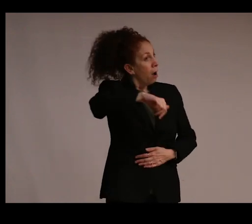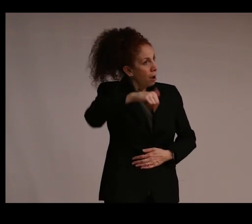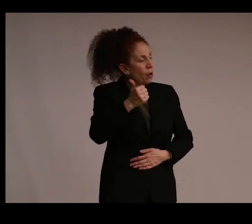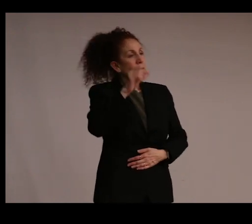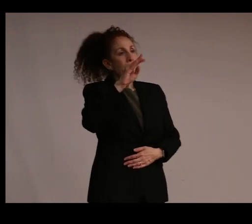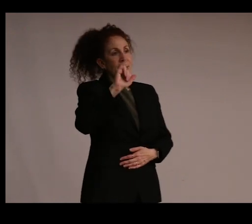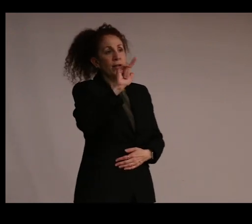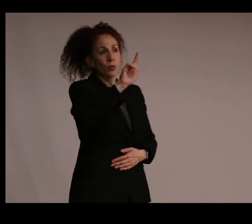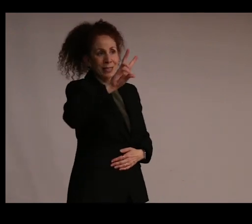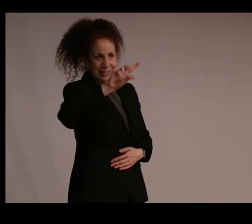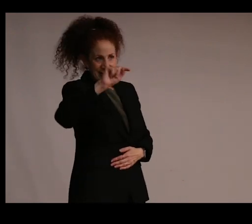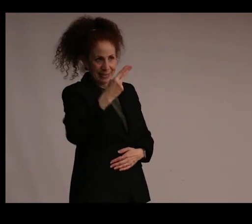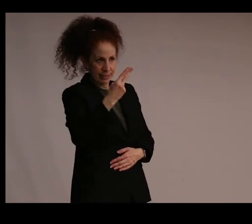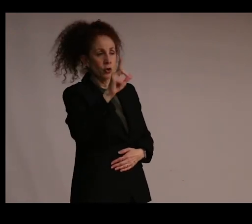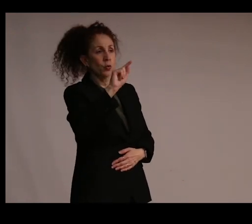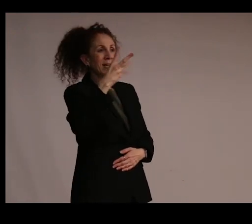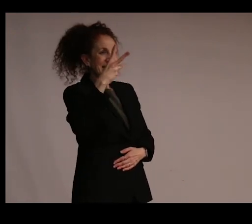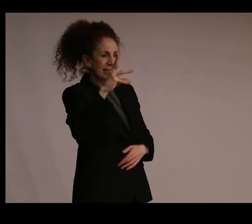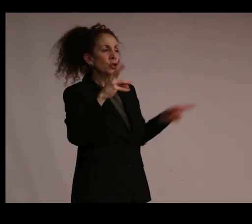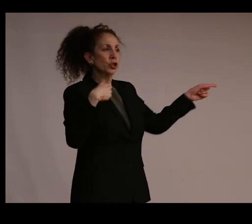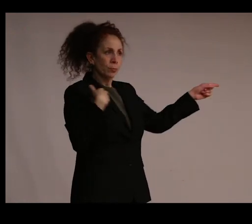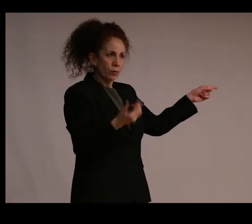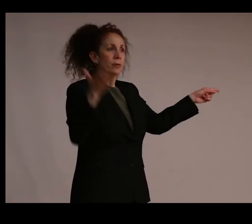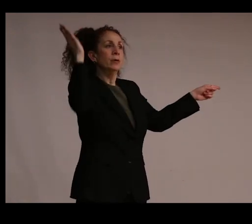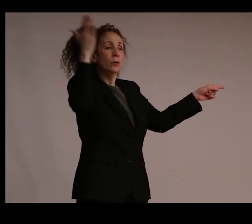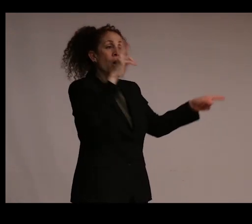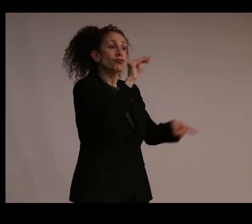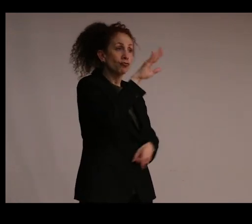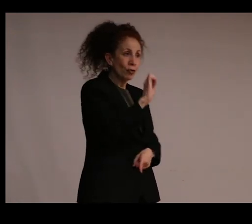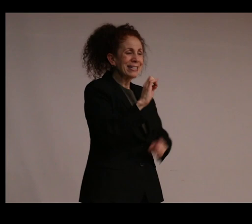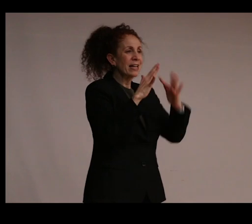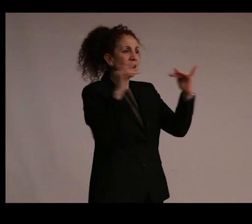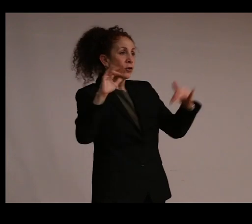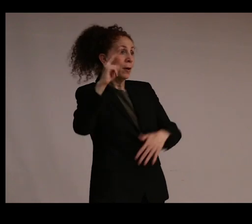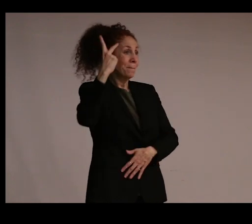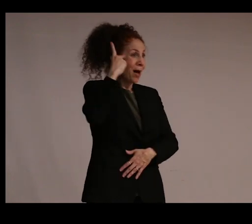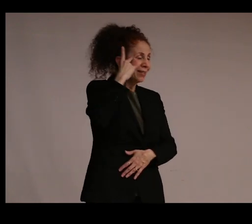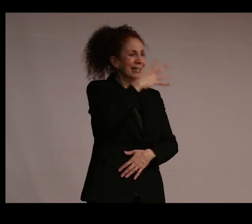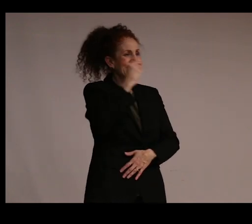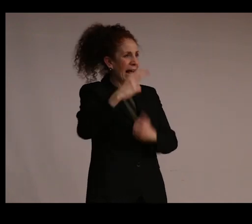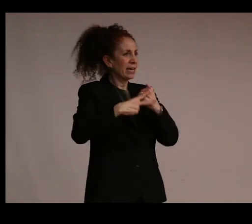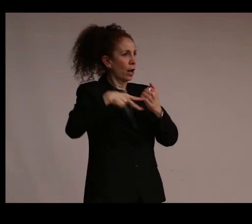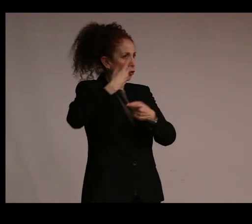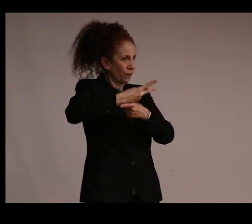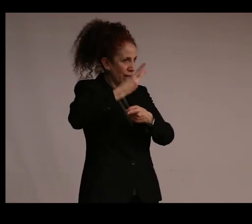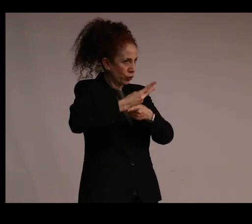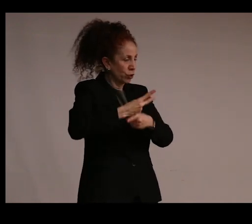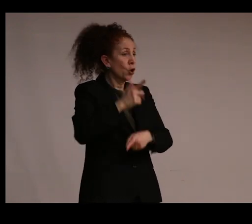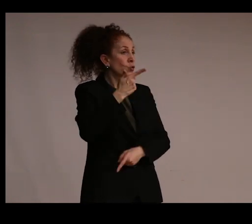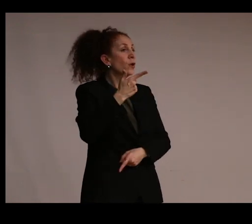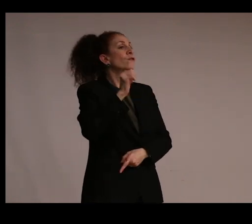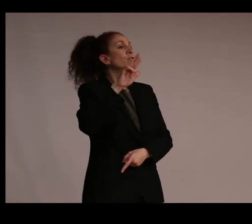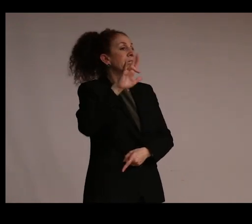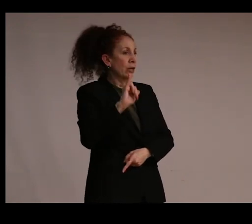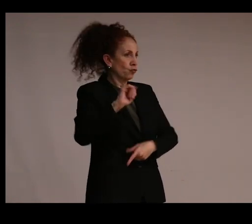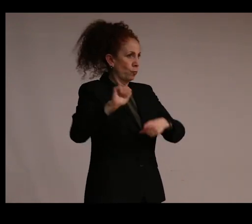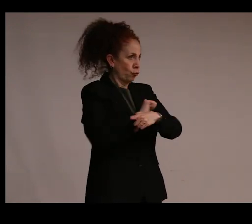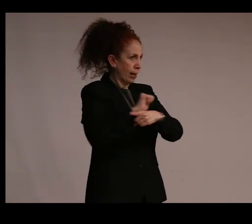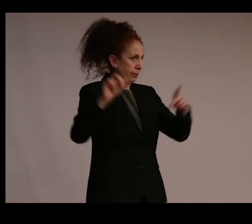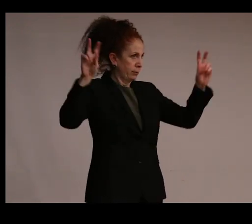2016, entitled Race, Diversity, and Politics in Conservation-- Our 21st Century Crisis, which was delivered